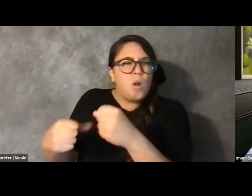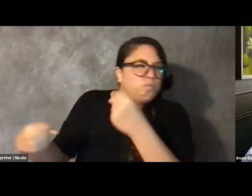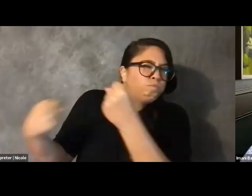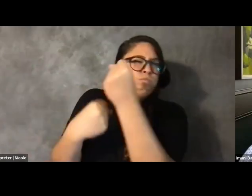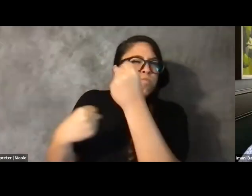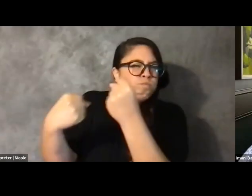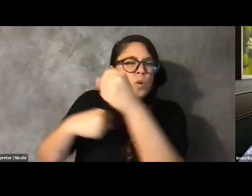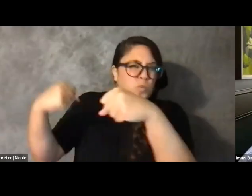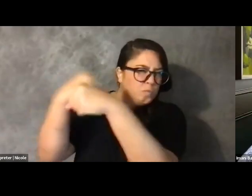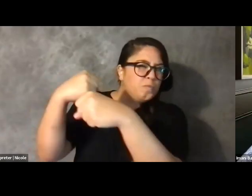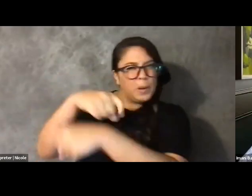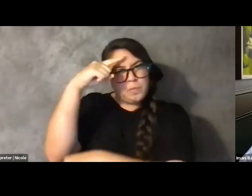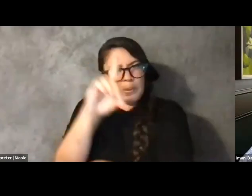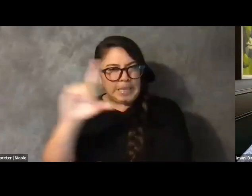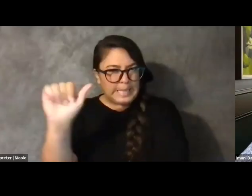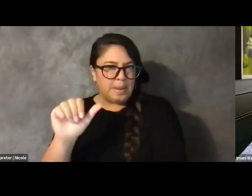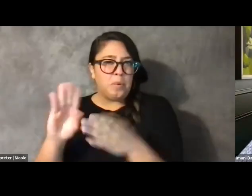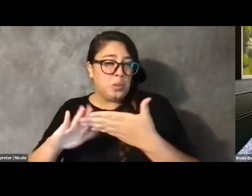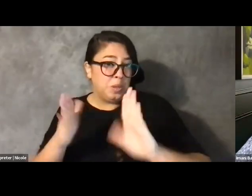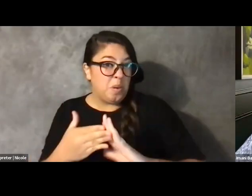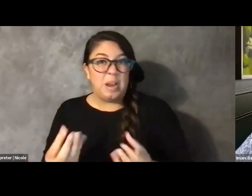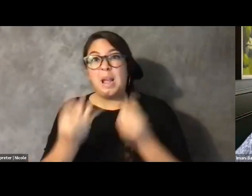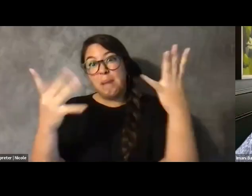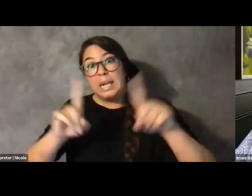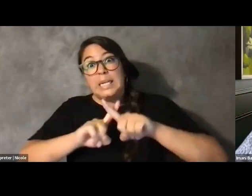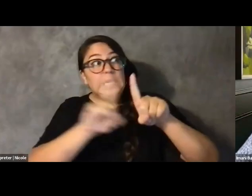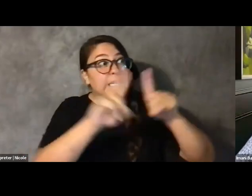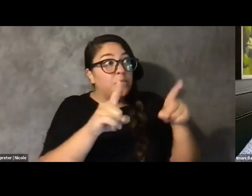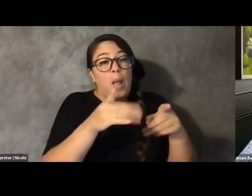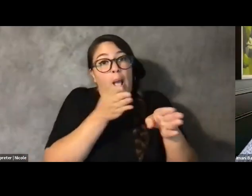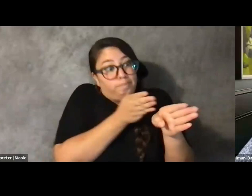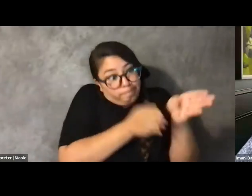and multiple communities within the disability community.